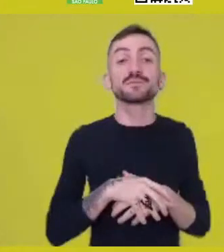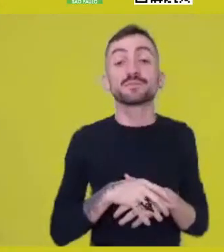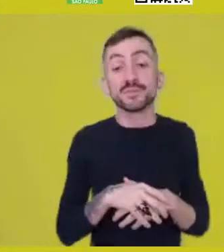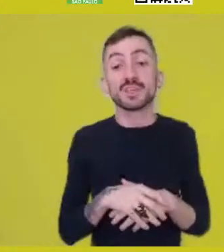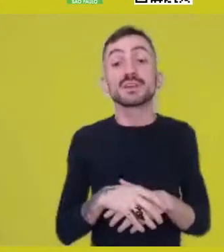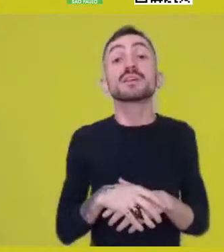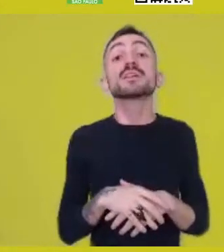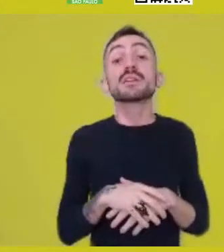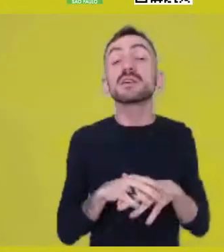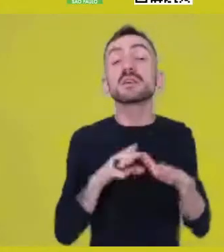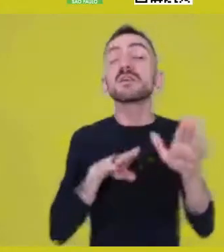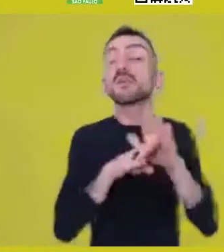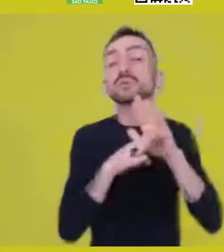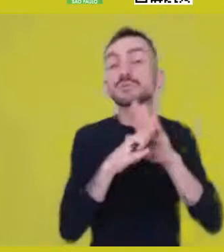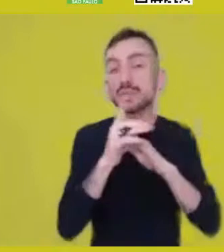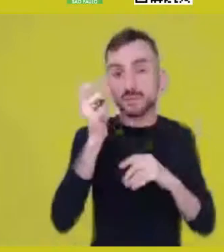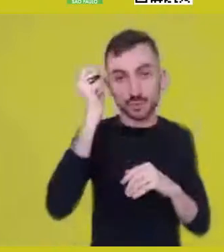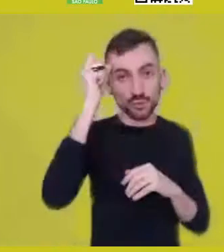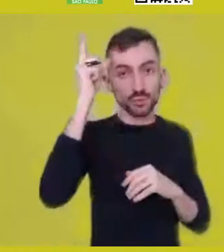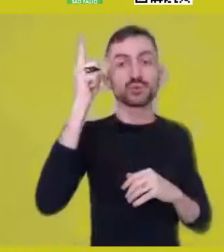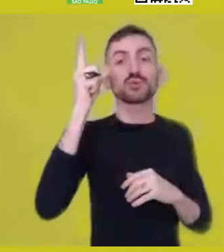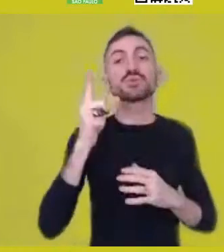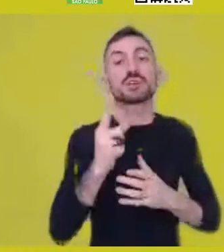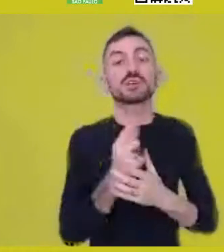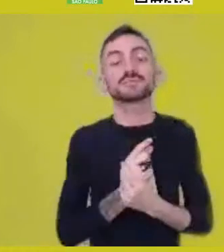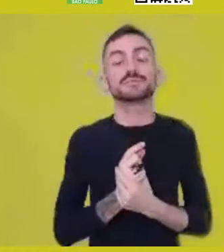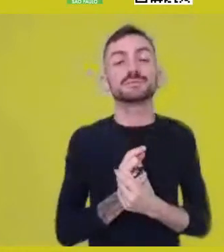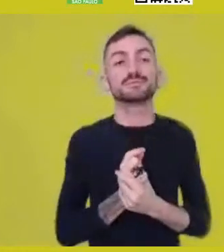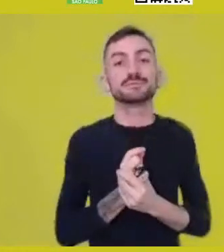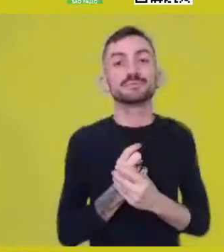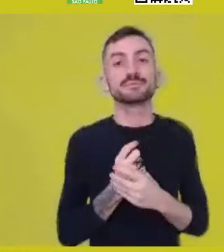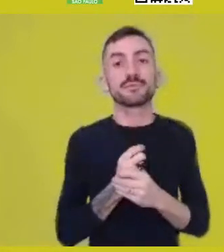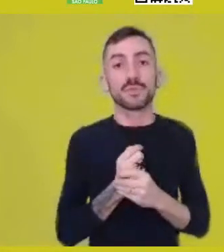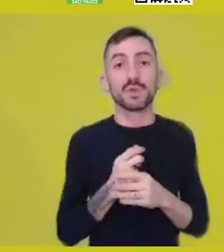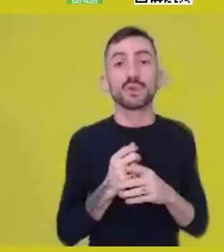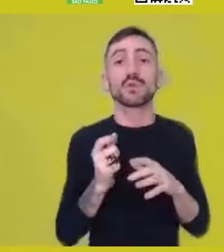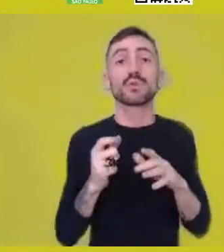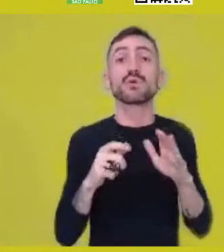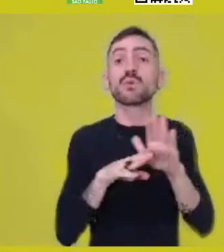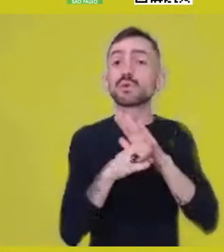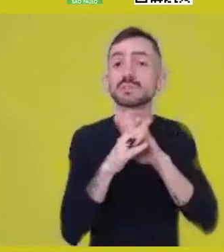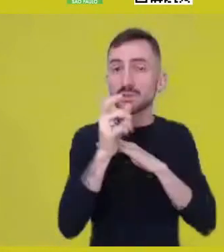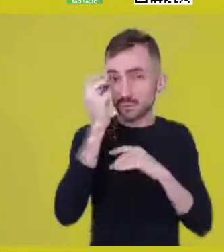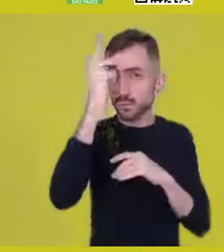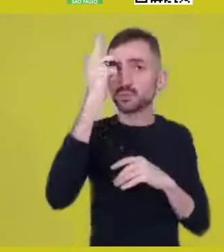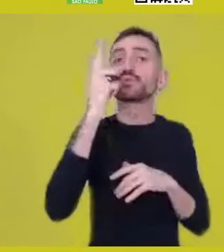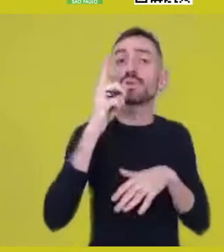as something not created artificially by people.